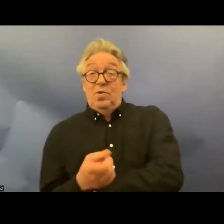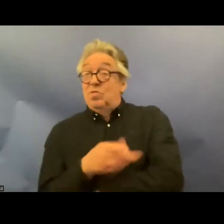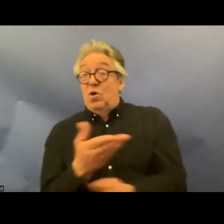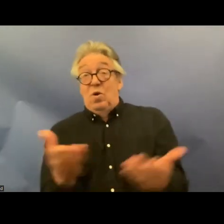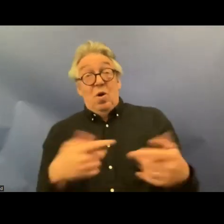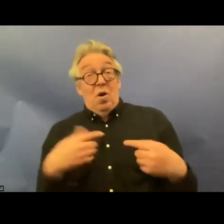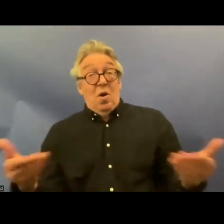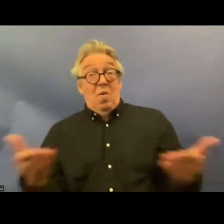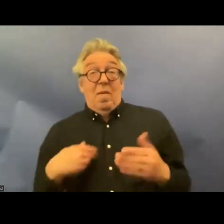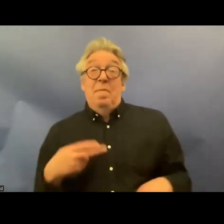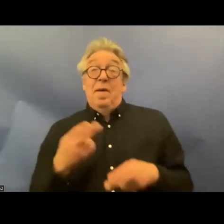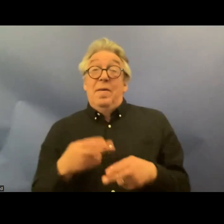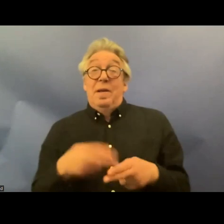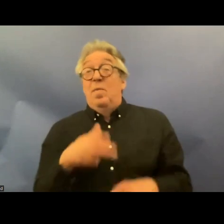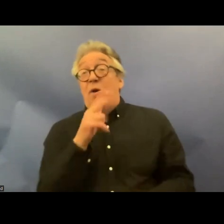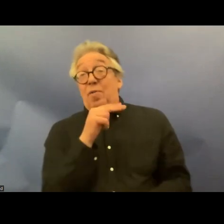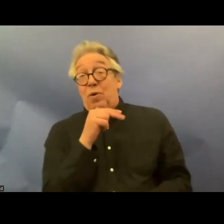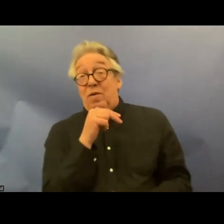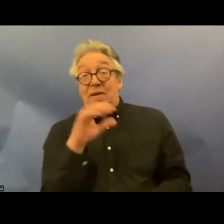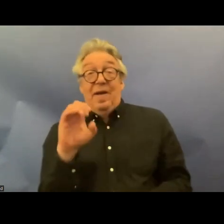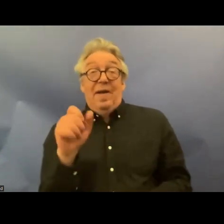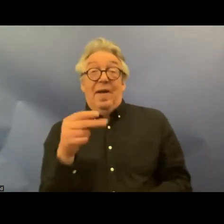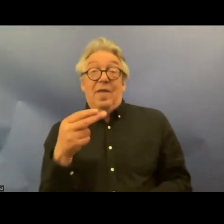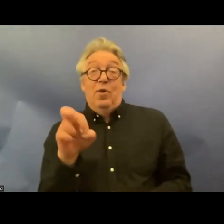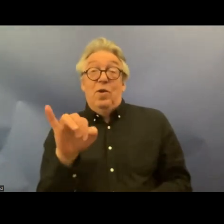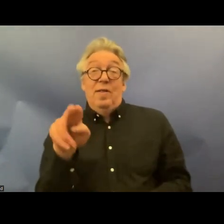is Catherine Naughton and I'm from the European disability